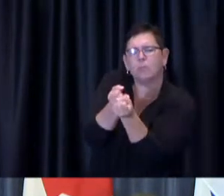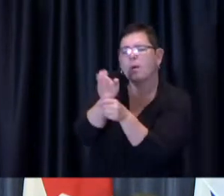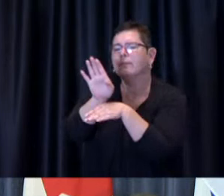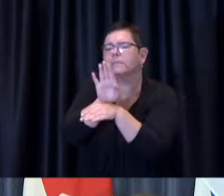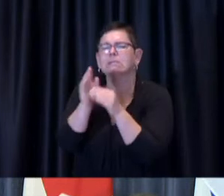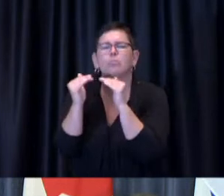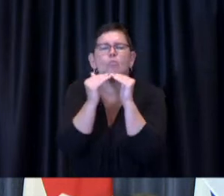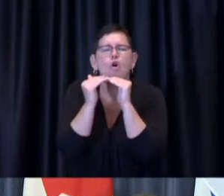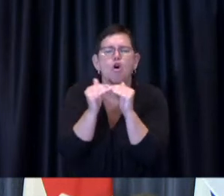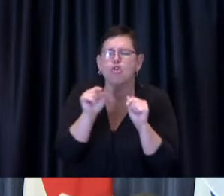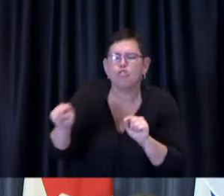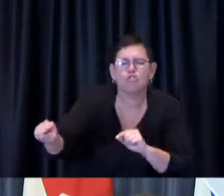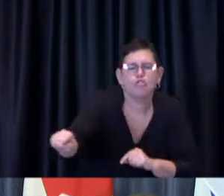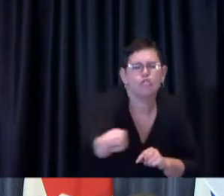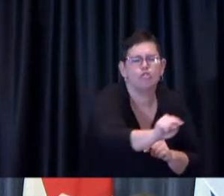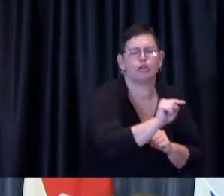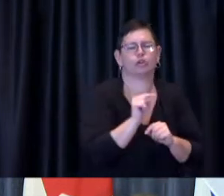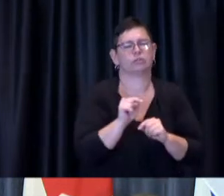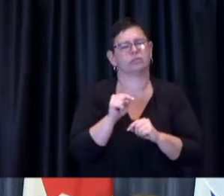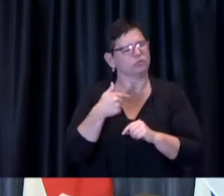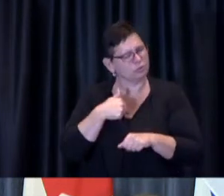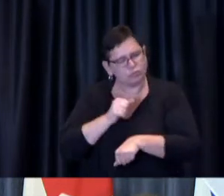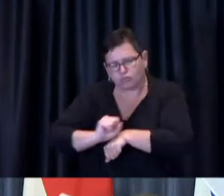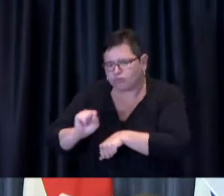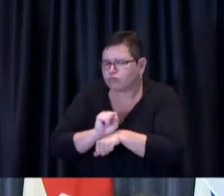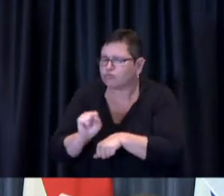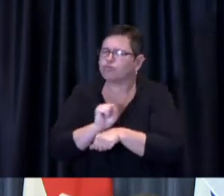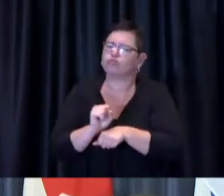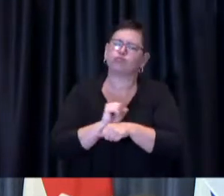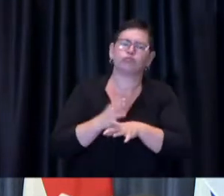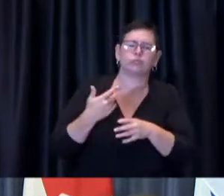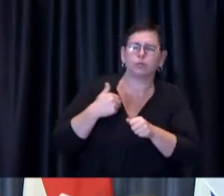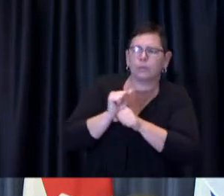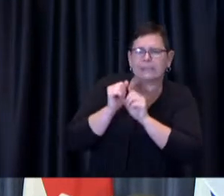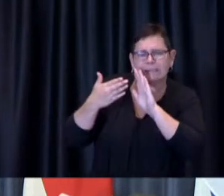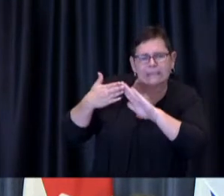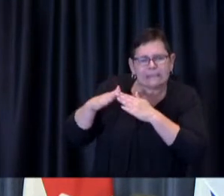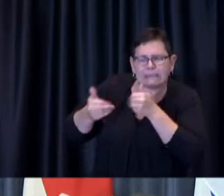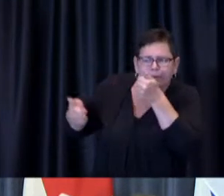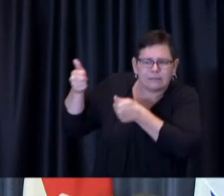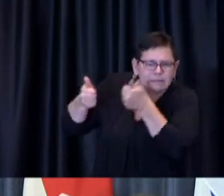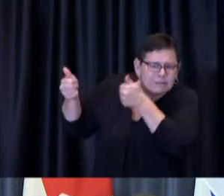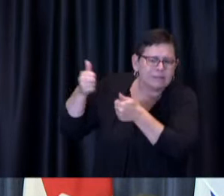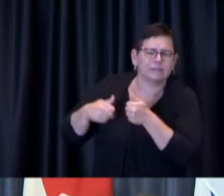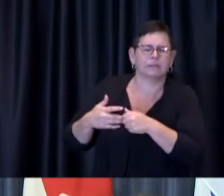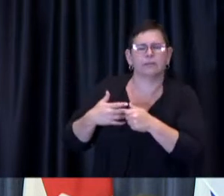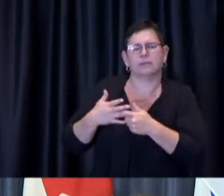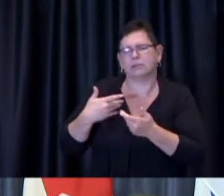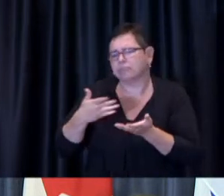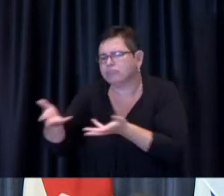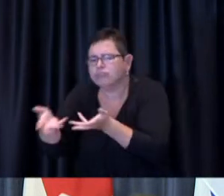We will continue to work alongside the City's Senior and Corporate Leadership teams to drive the completion of these objectives,